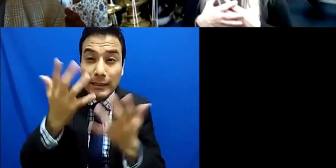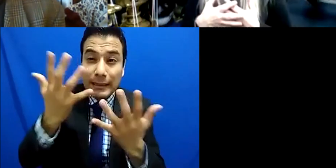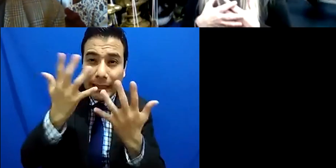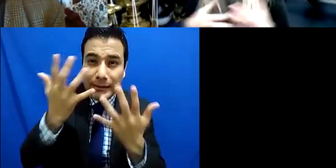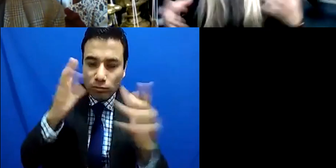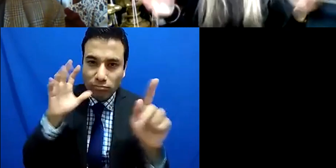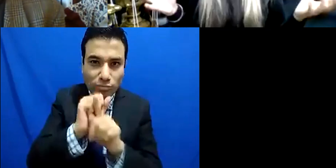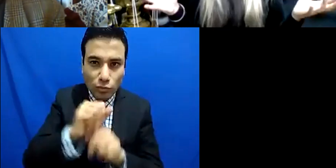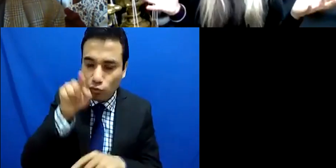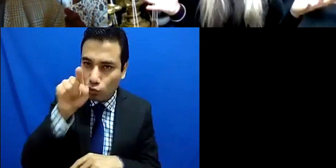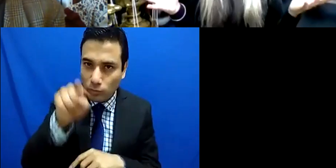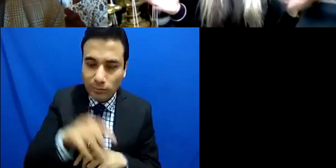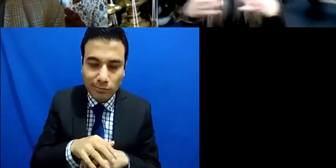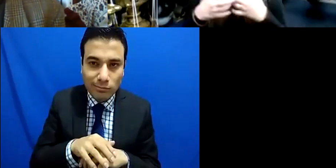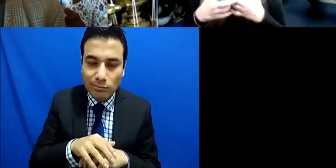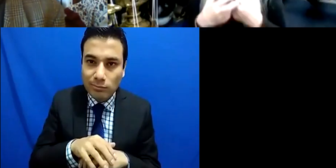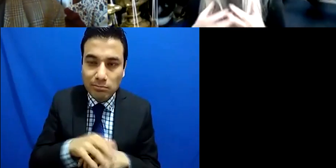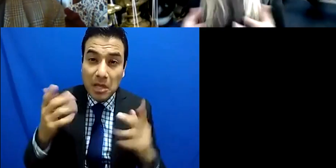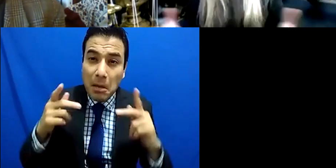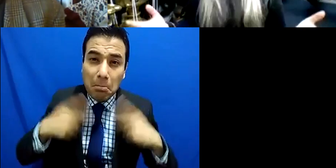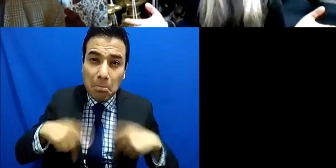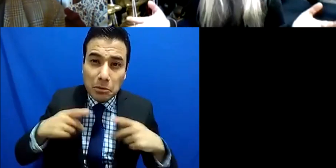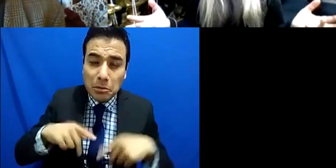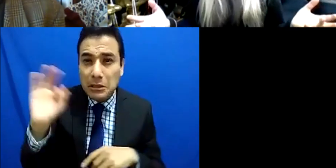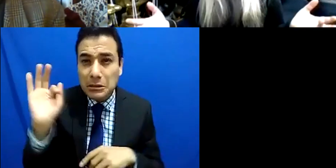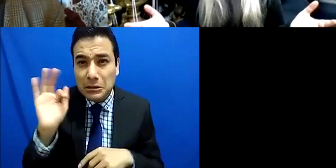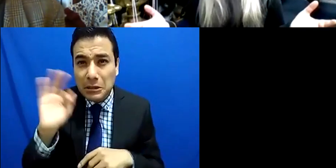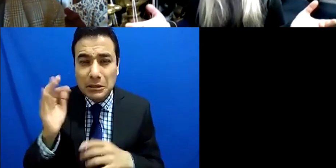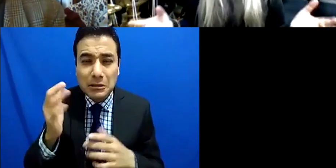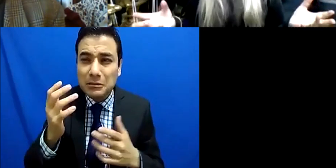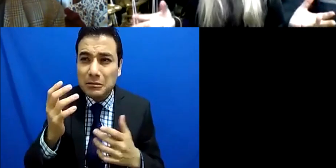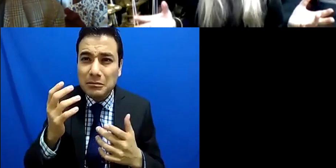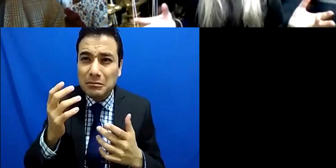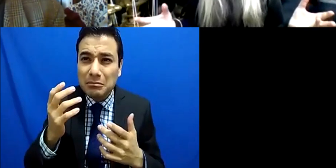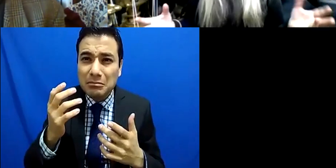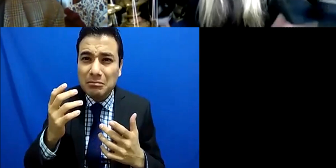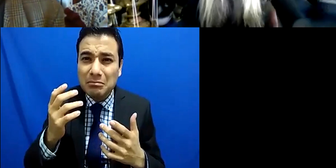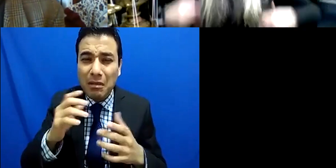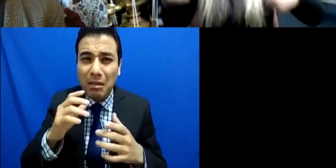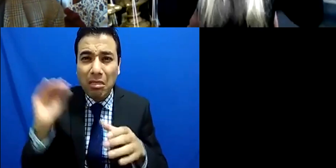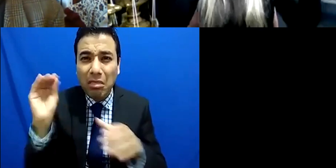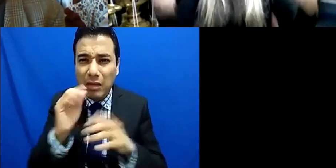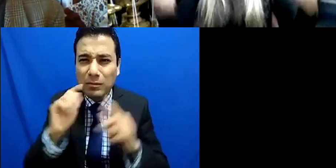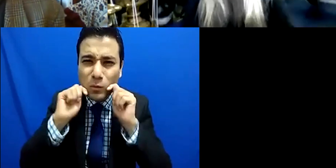we all work as a team and success never happens in isolation nevertheless it's that responsibility,